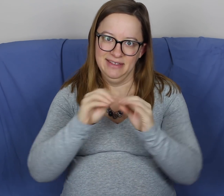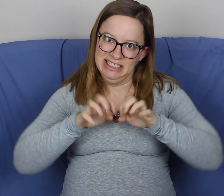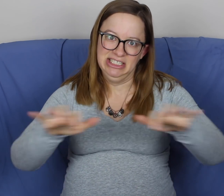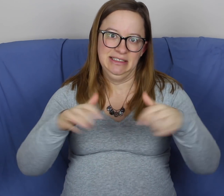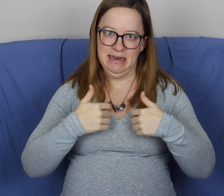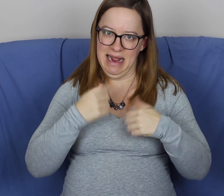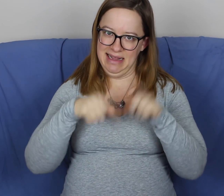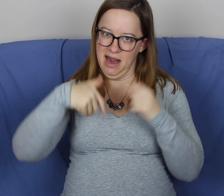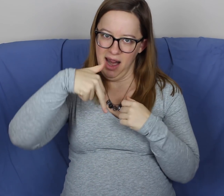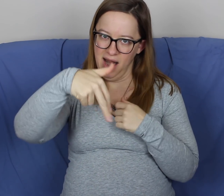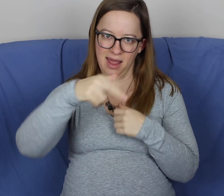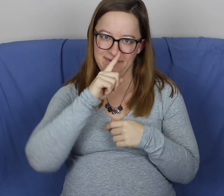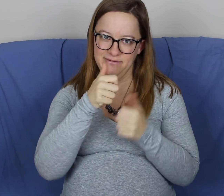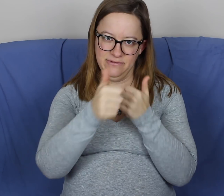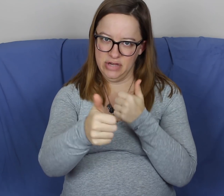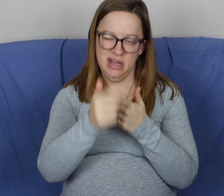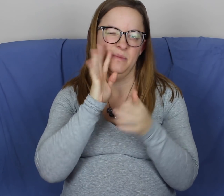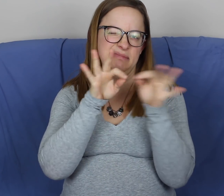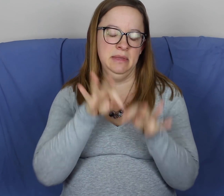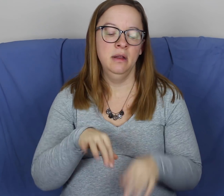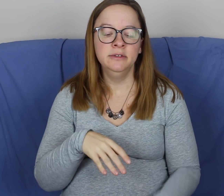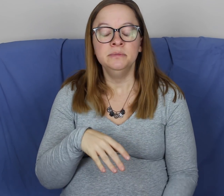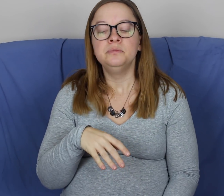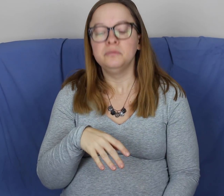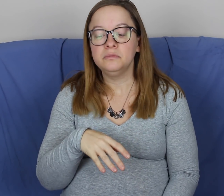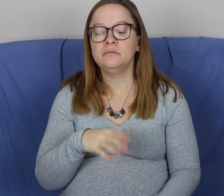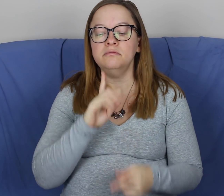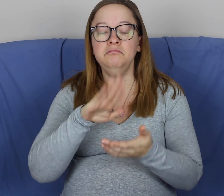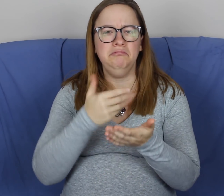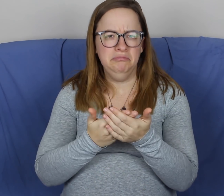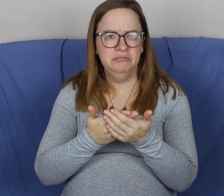cause obviously I'm not able to walk really far, but anyways I'll explain.